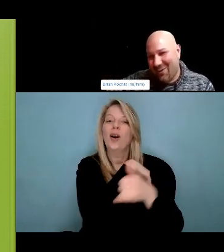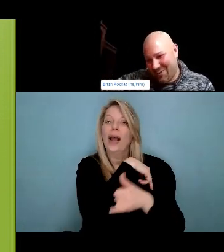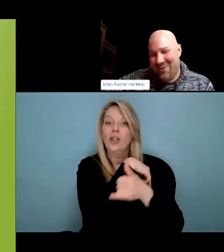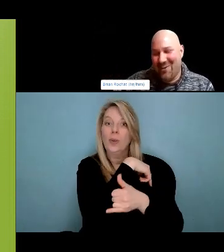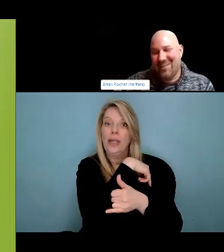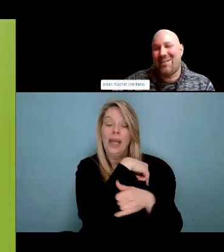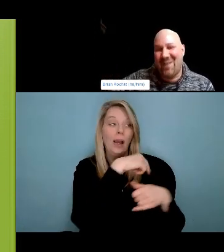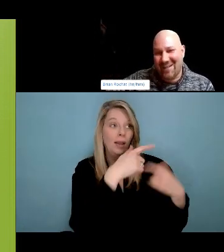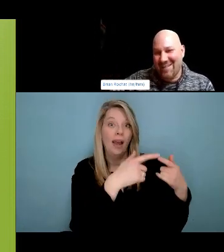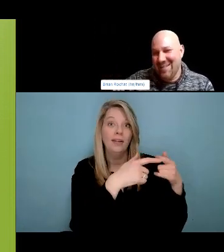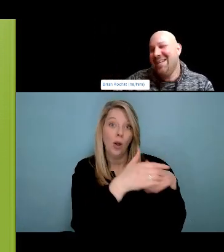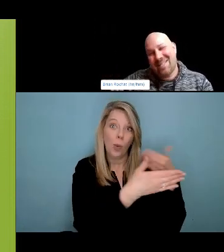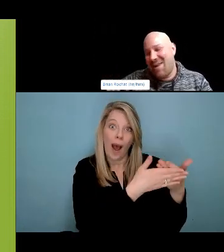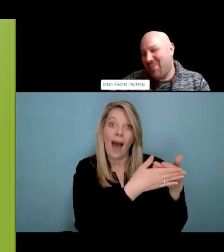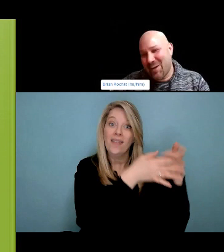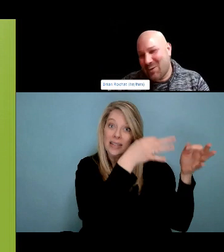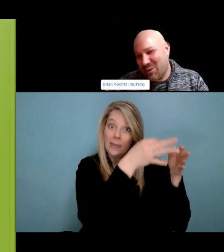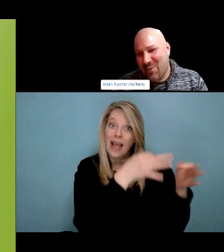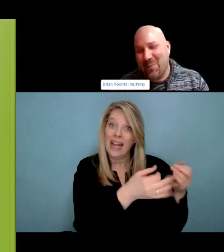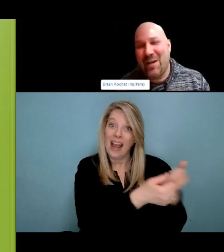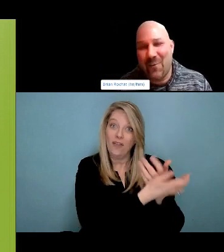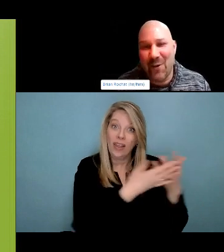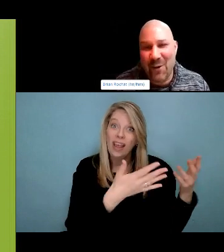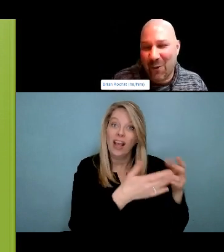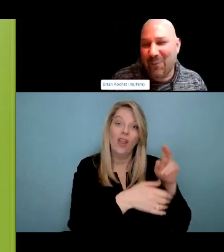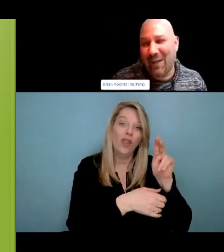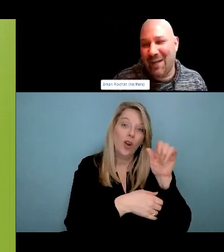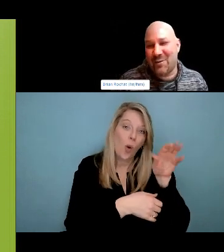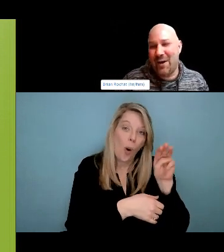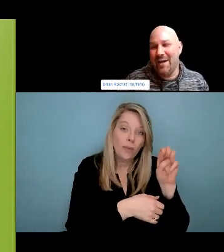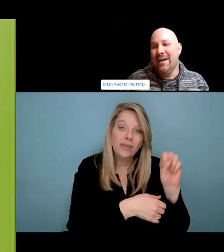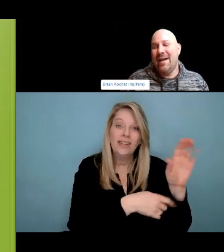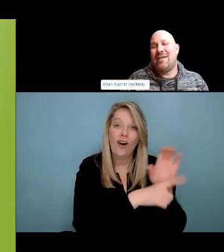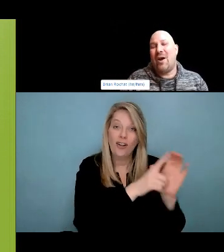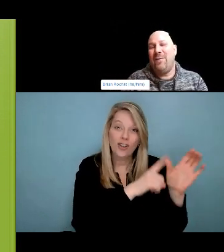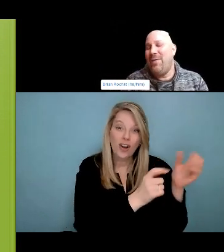network and she was working on some really profound lifesaving work when she passed away,